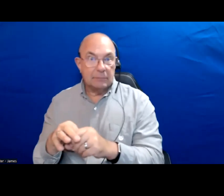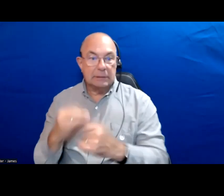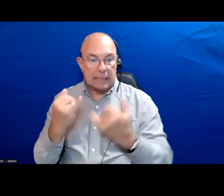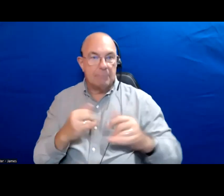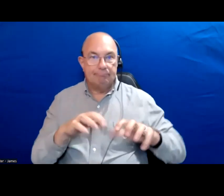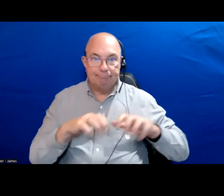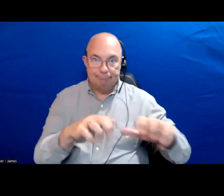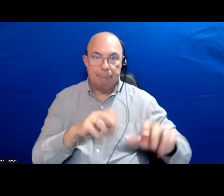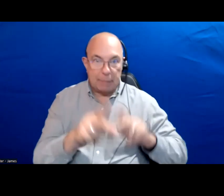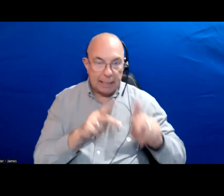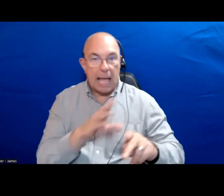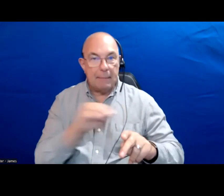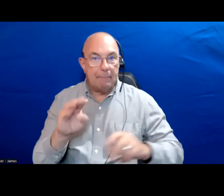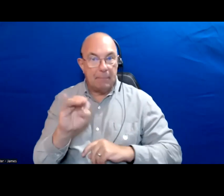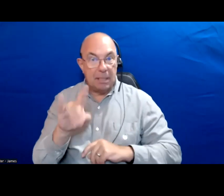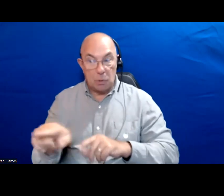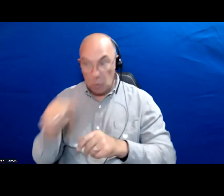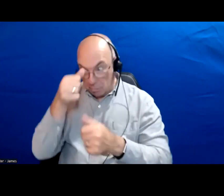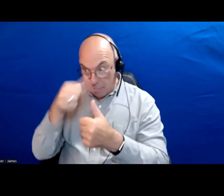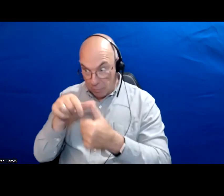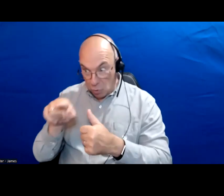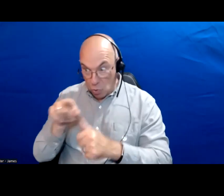as well as media to say remember when you post that.